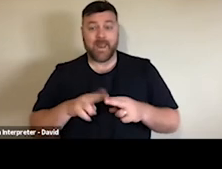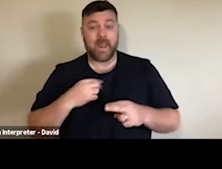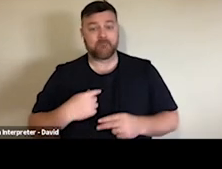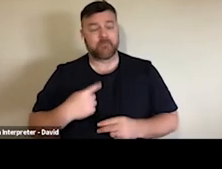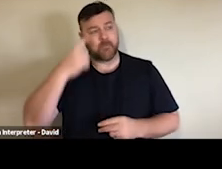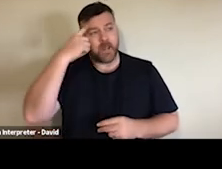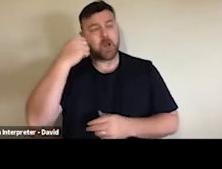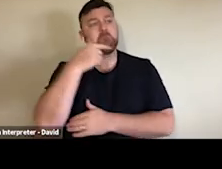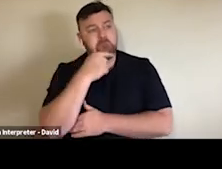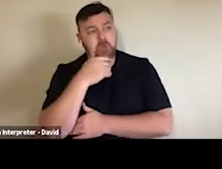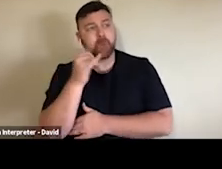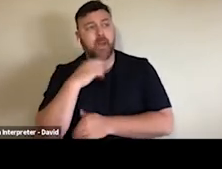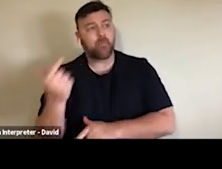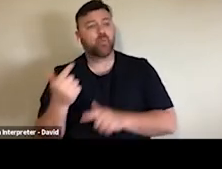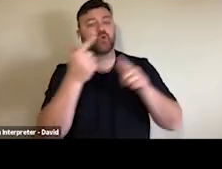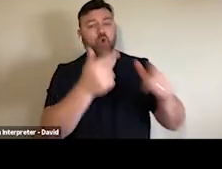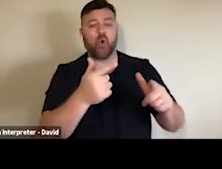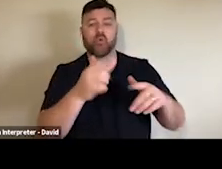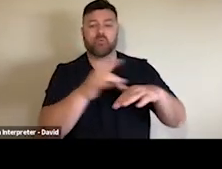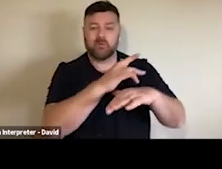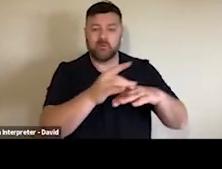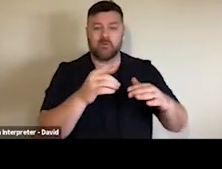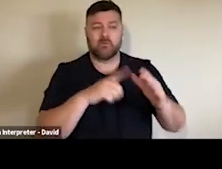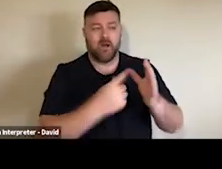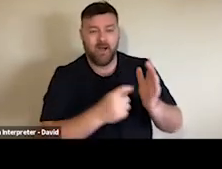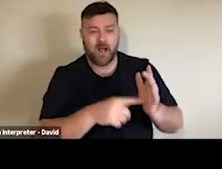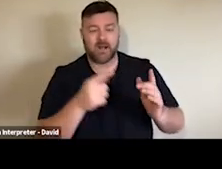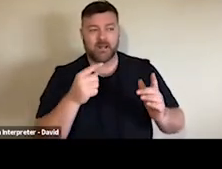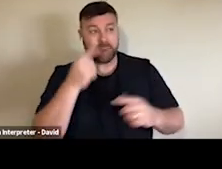while for others we've seen that digital options have continued to provide access that they